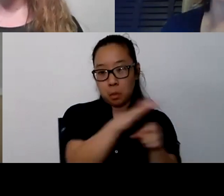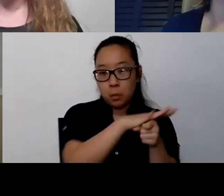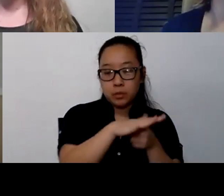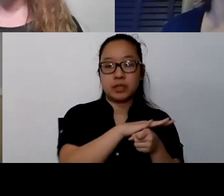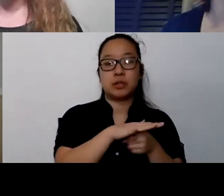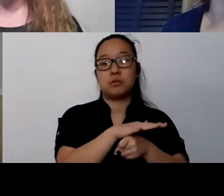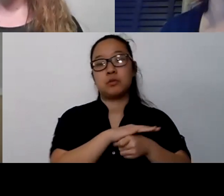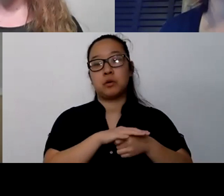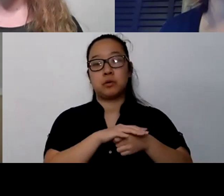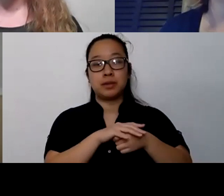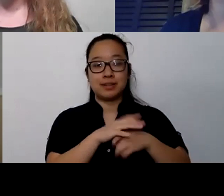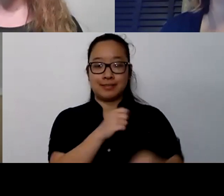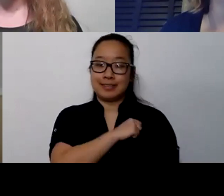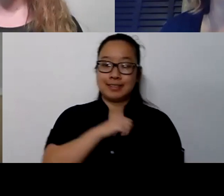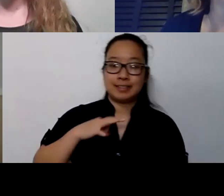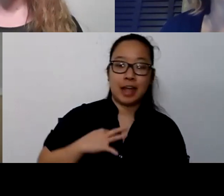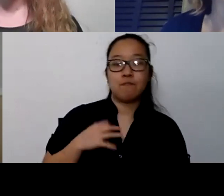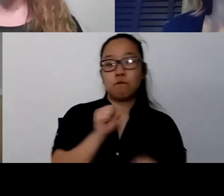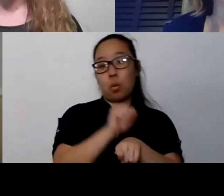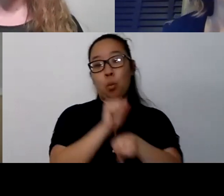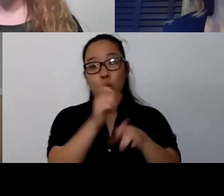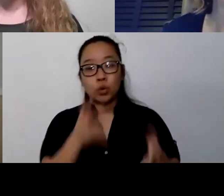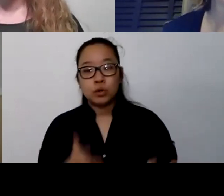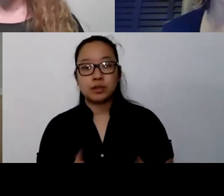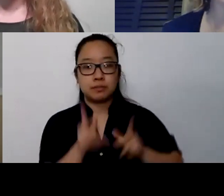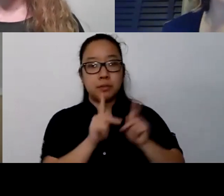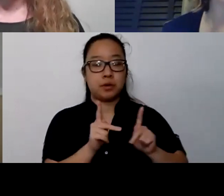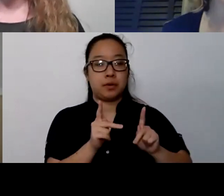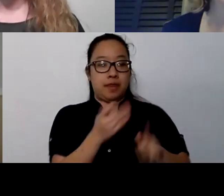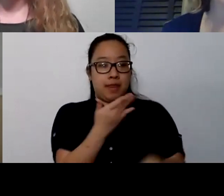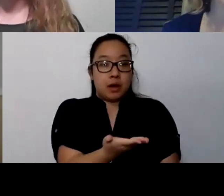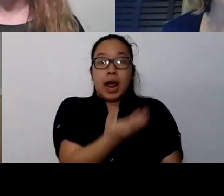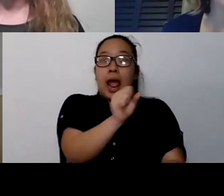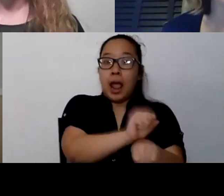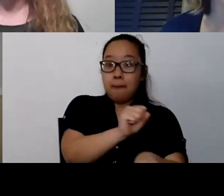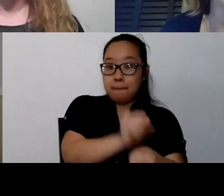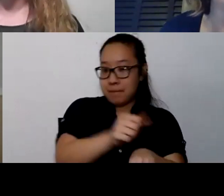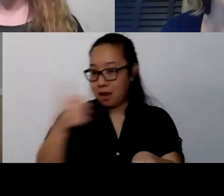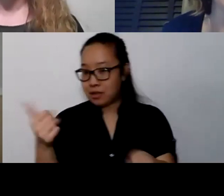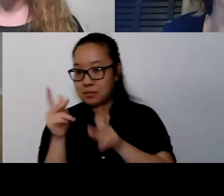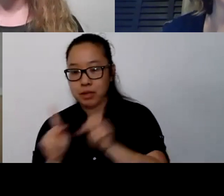and people that are there to help other people maybe struggle the most with being able to say,